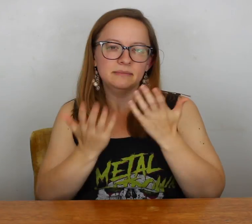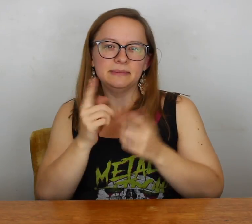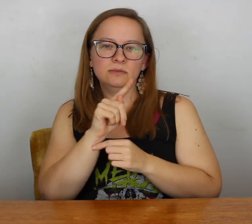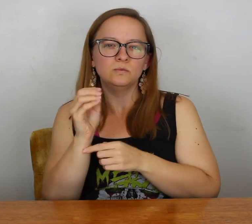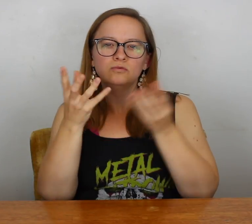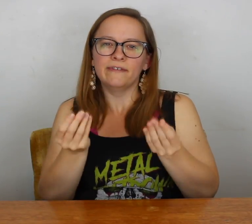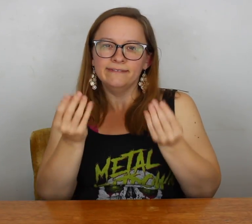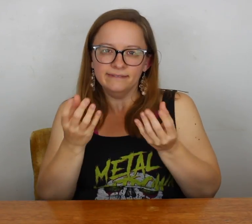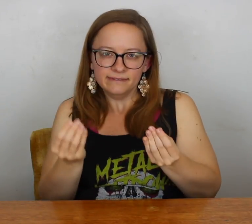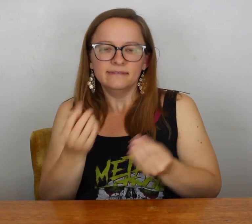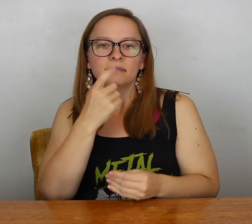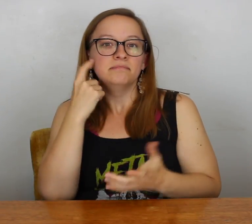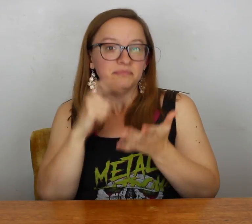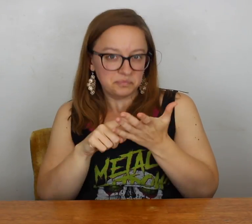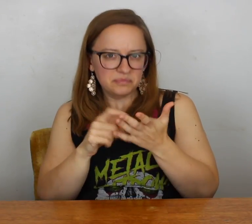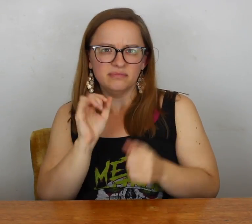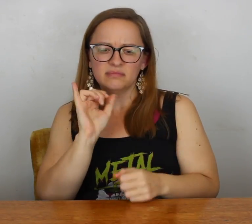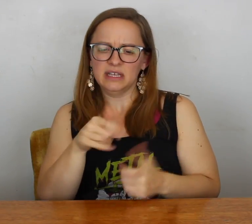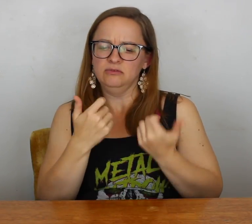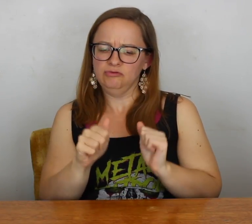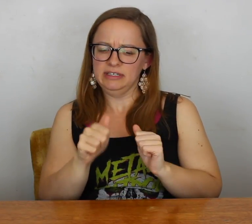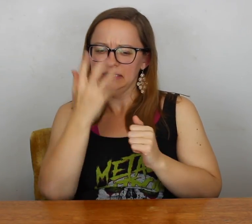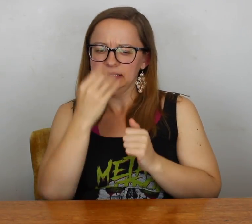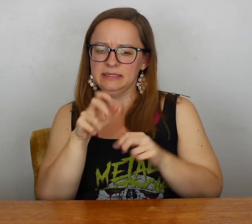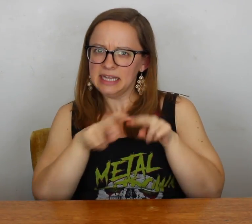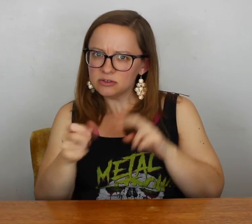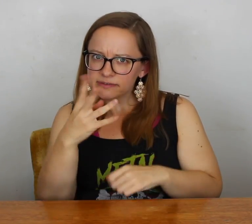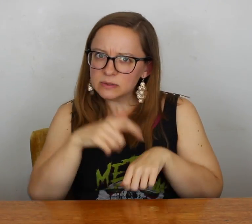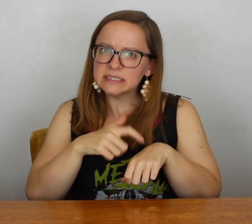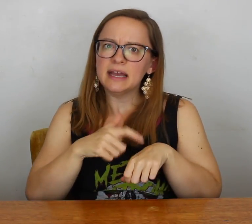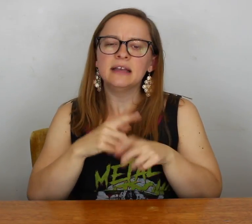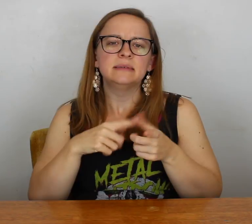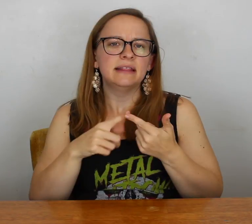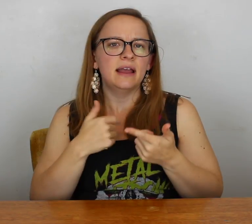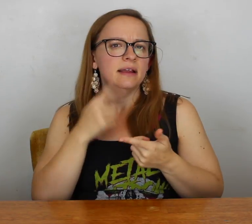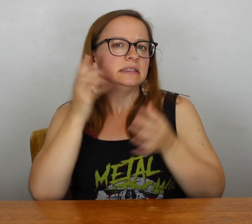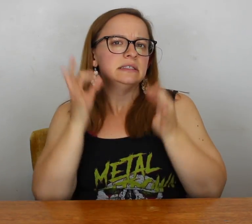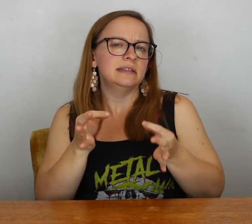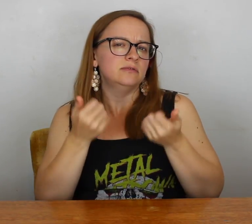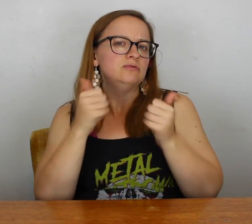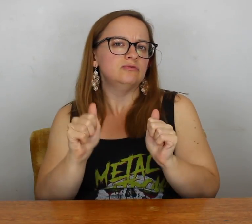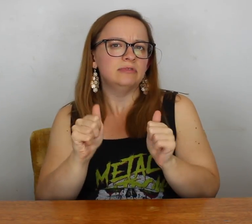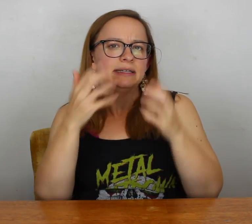So I think it's our bed, it's too soft. I noticed that if I try and sleep on the couch, I did that a few times...